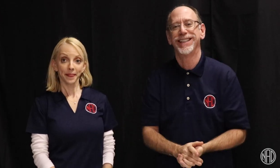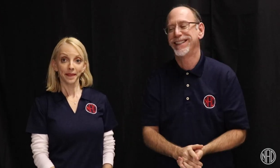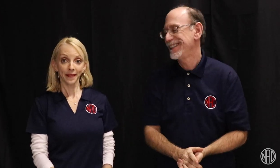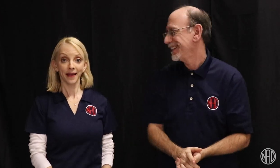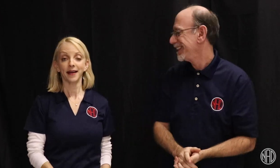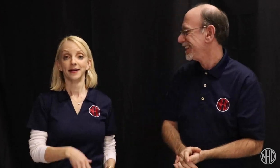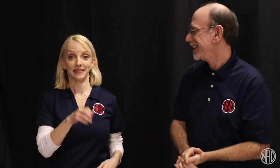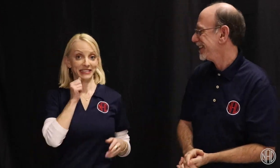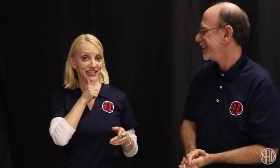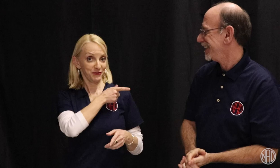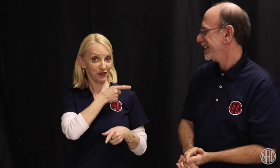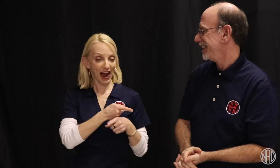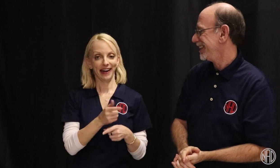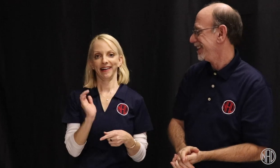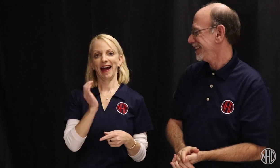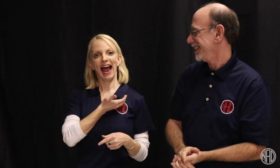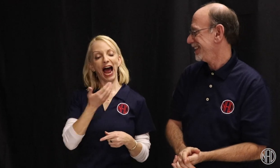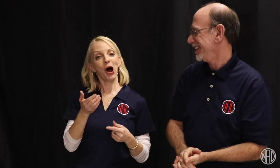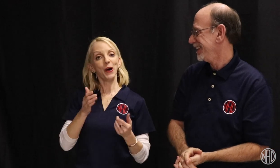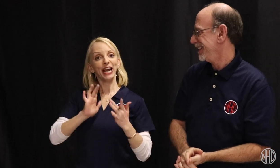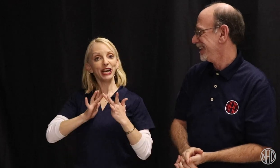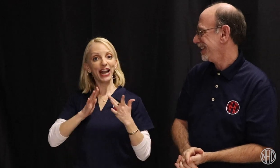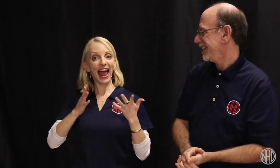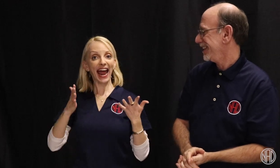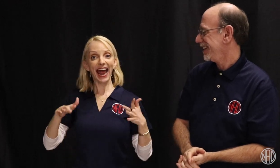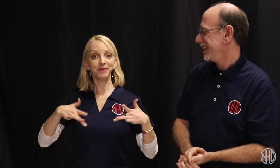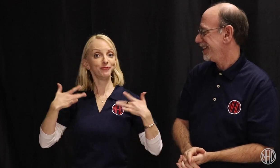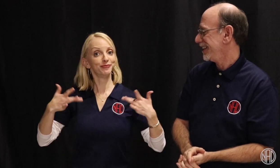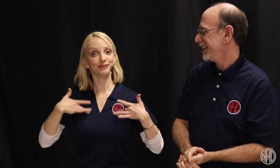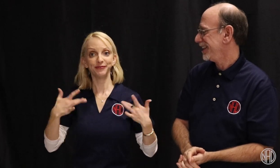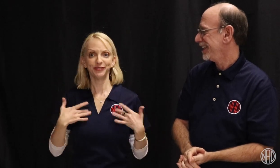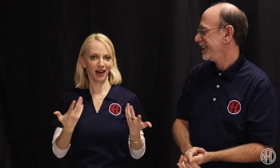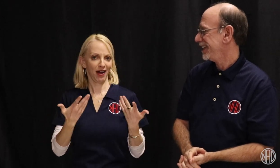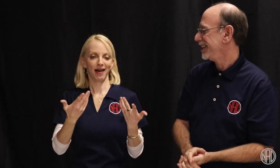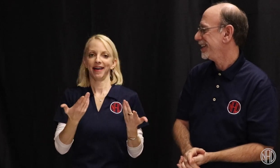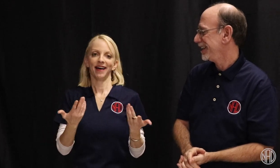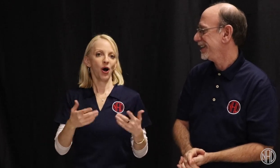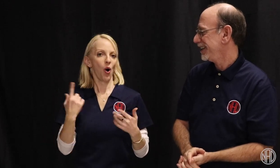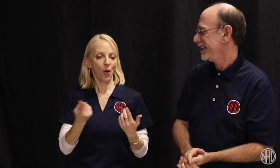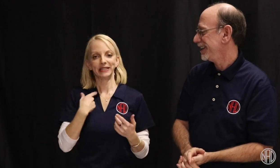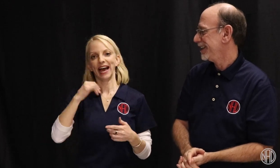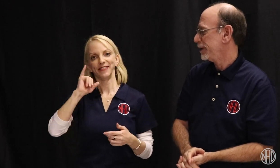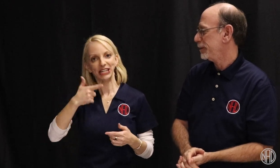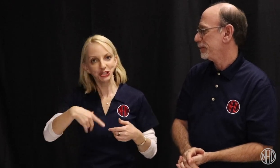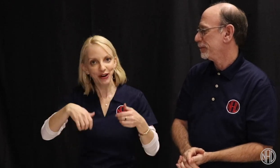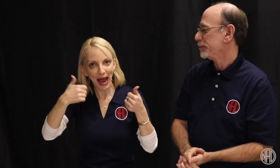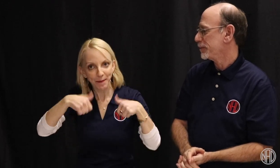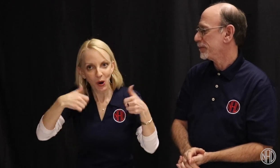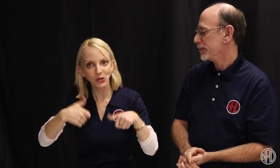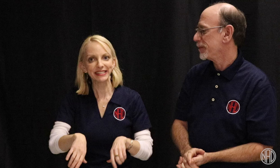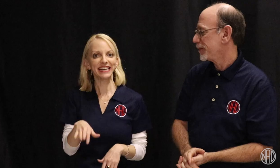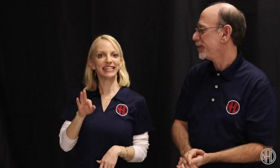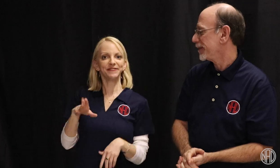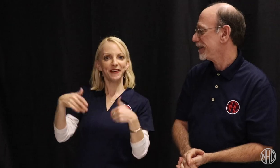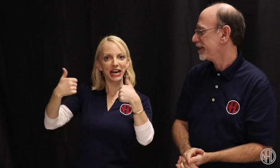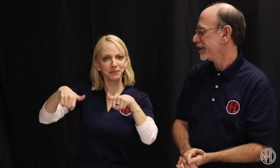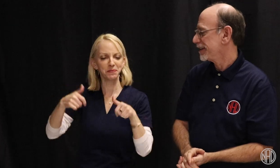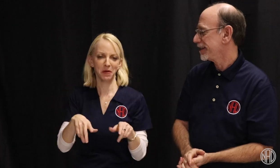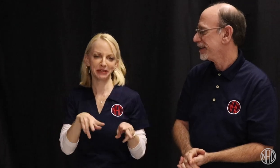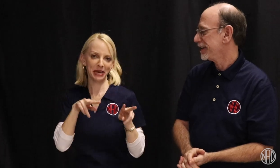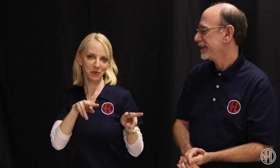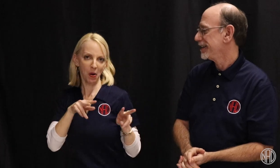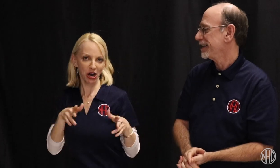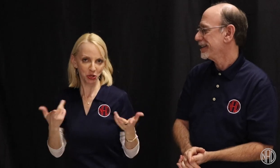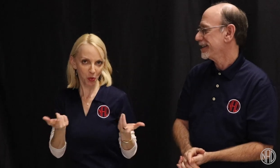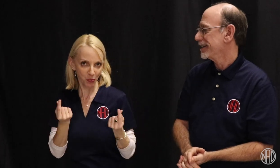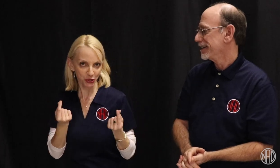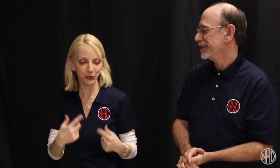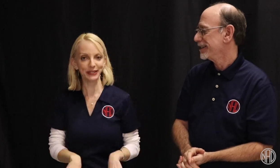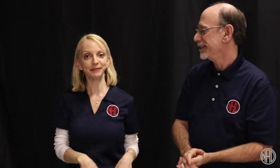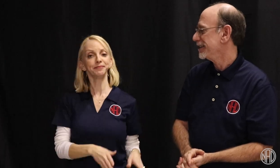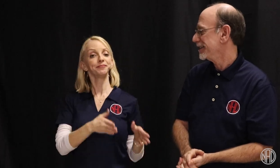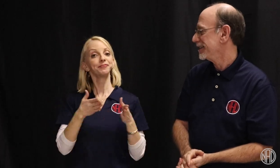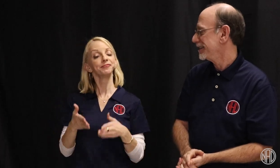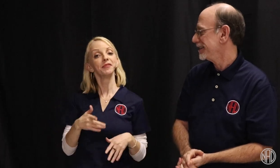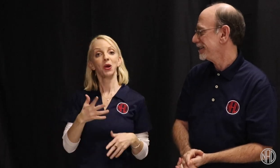Steve is right, keep an eye out for our postings on social media.